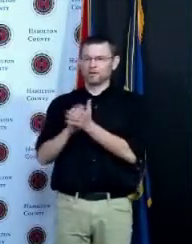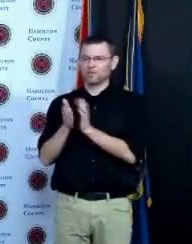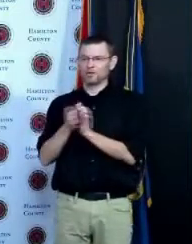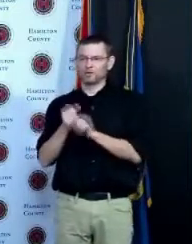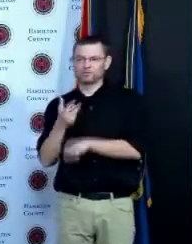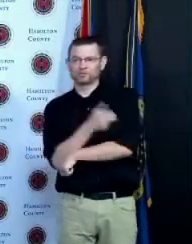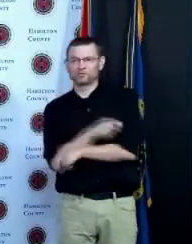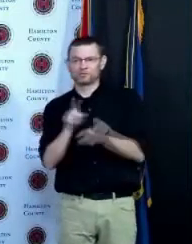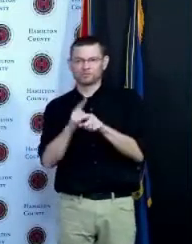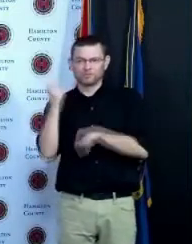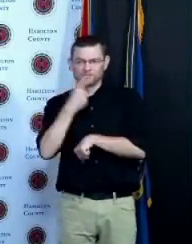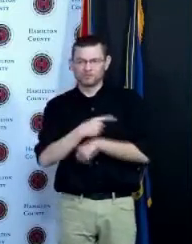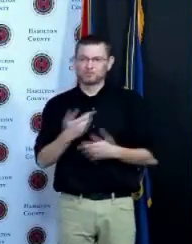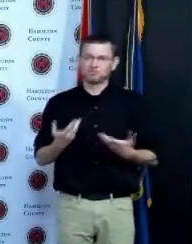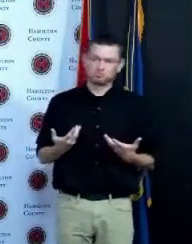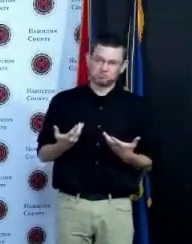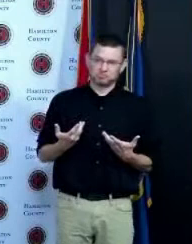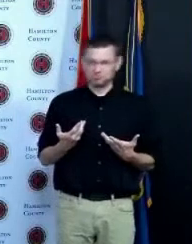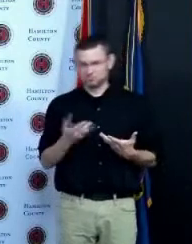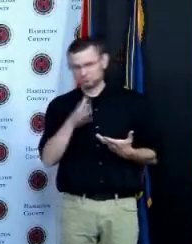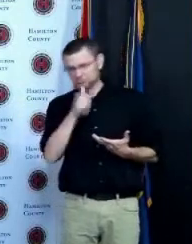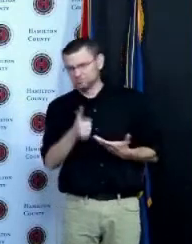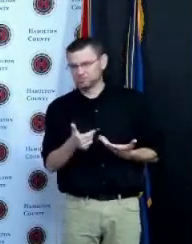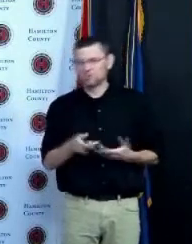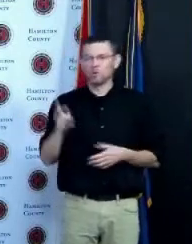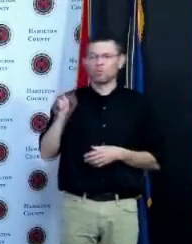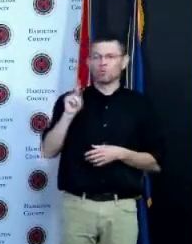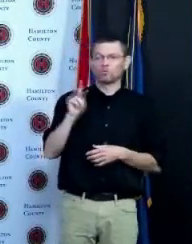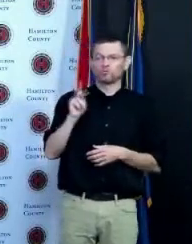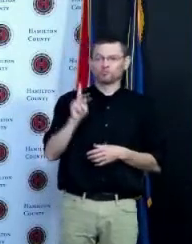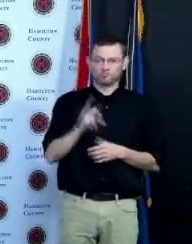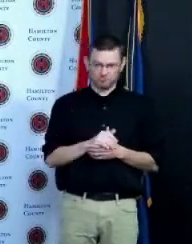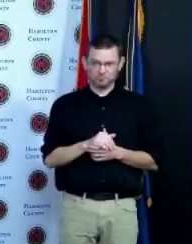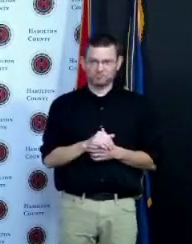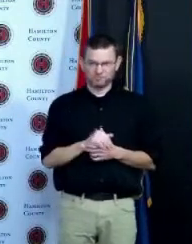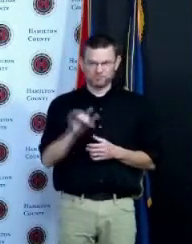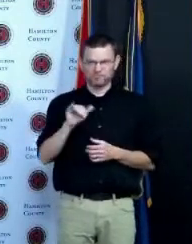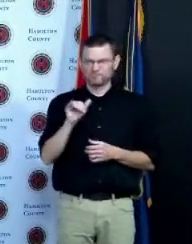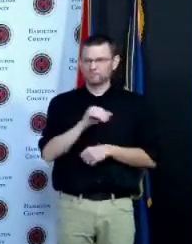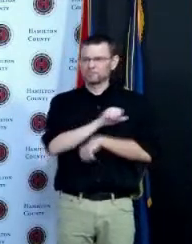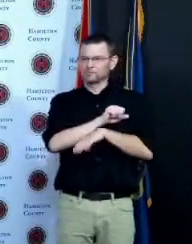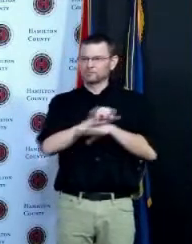doubtful I was Saint Thomas I did not believe for the first five or six months I thought it might